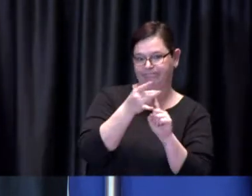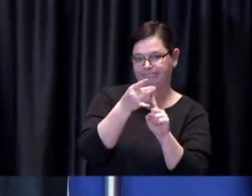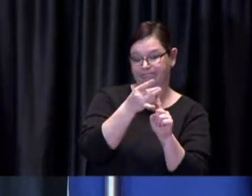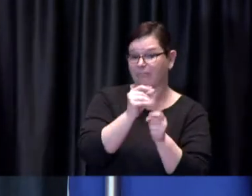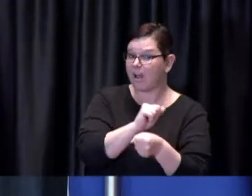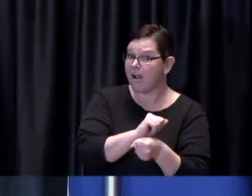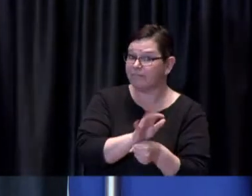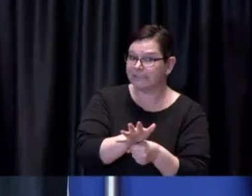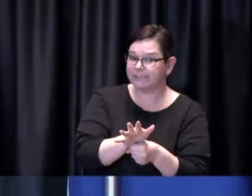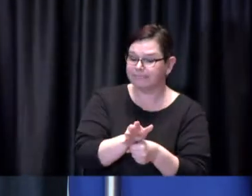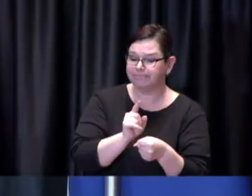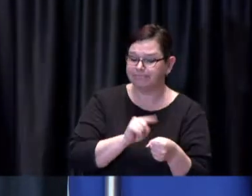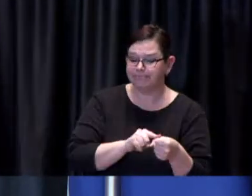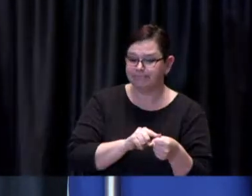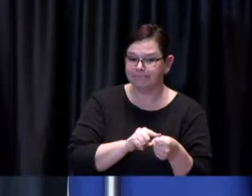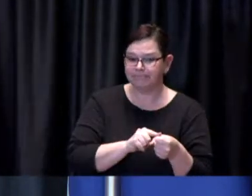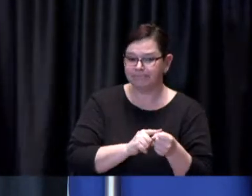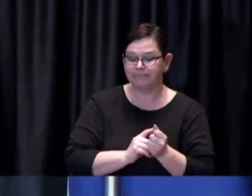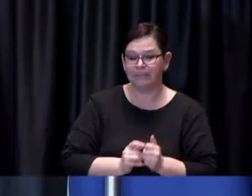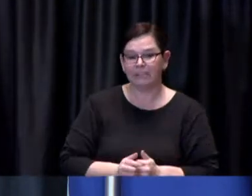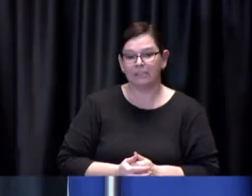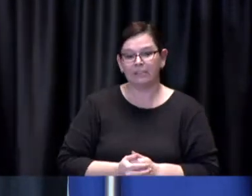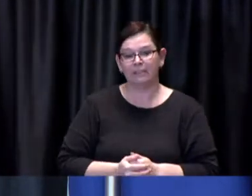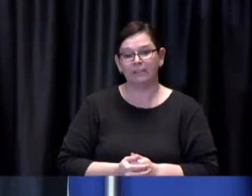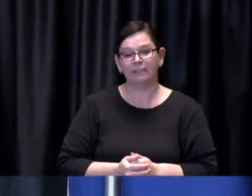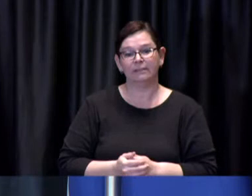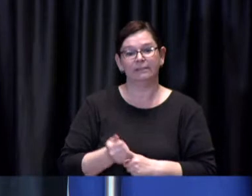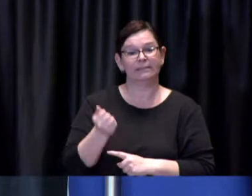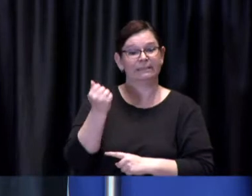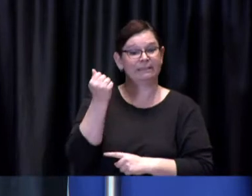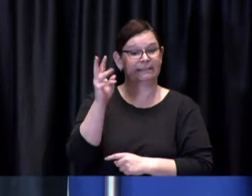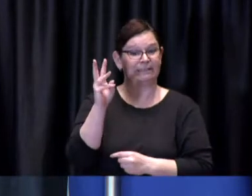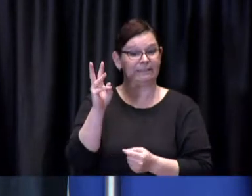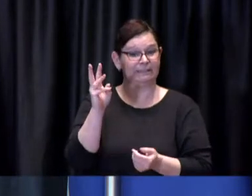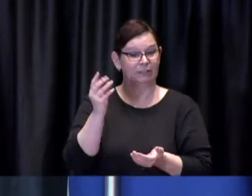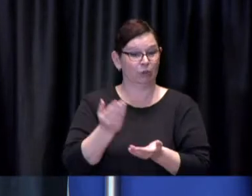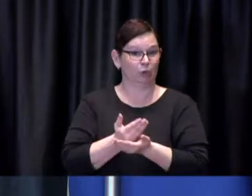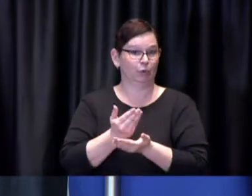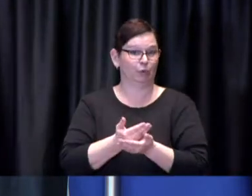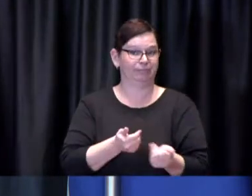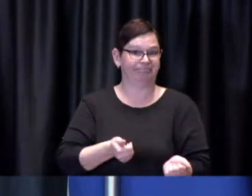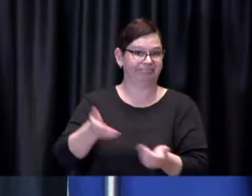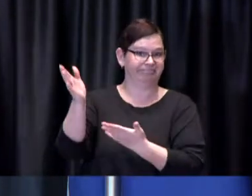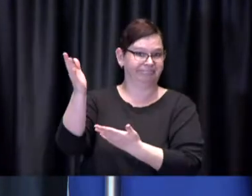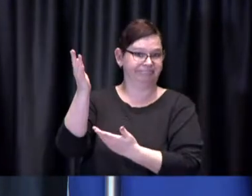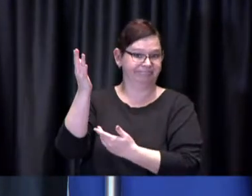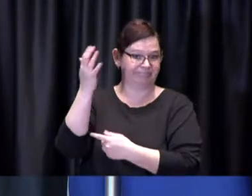16 new admissions bring the number of people in hospital to 302.